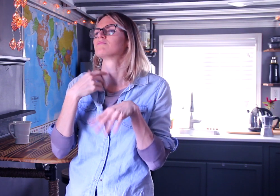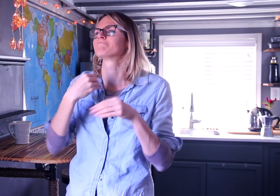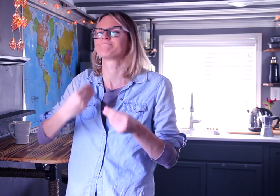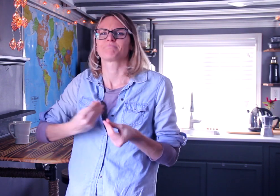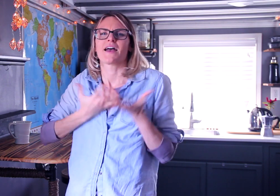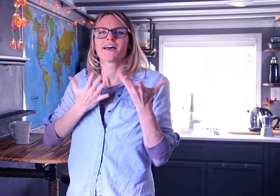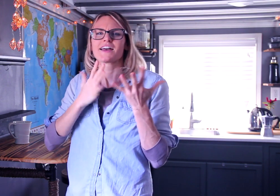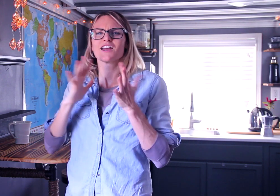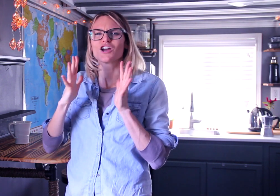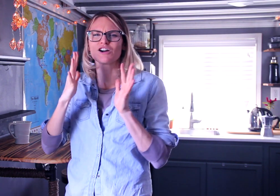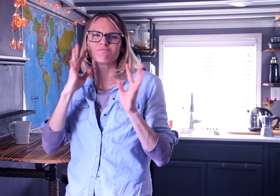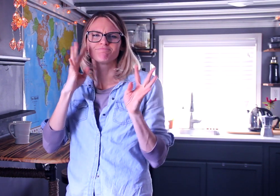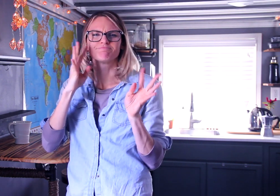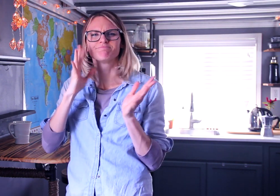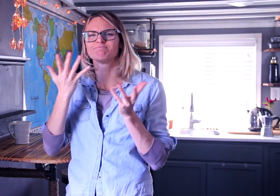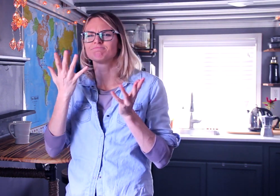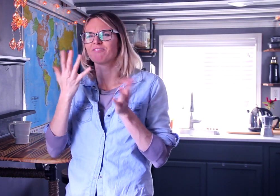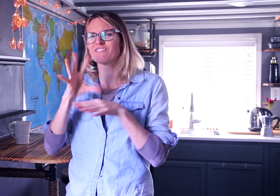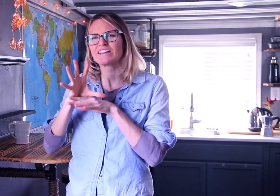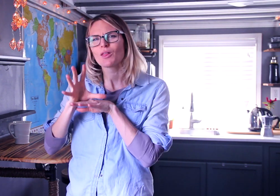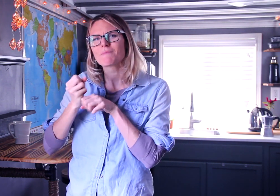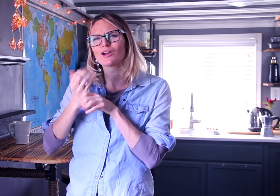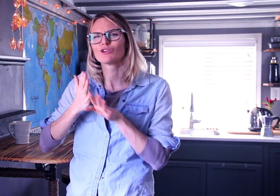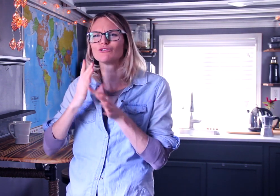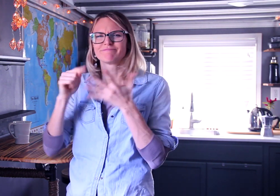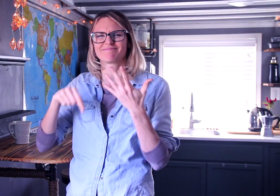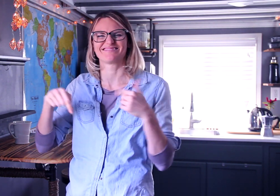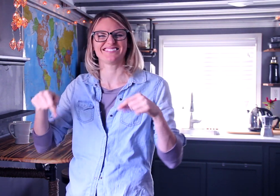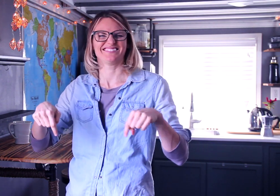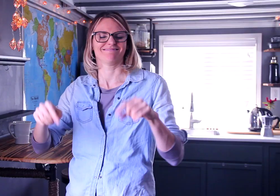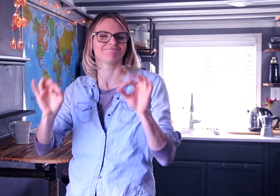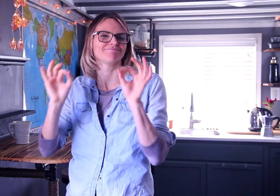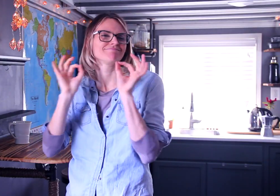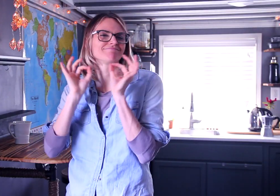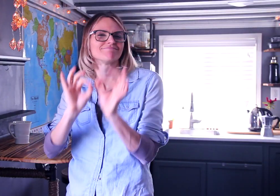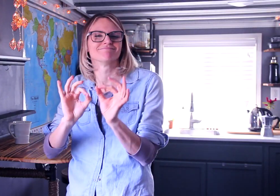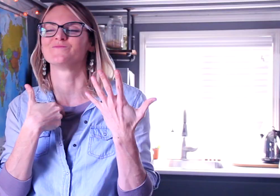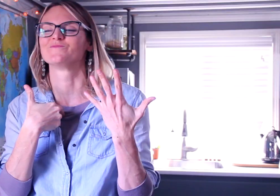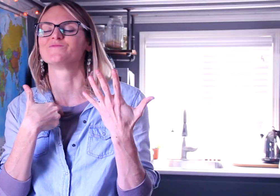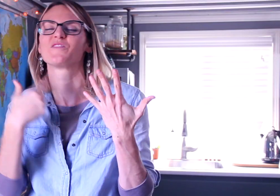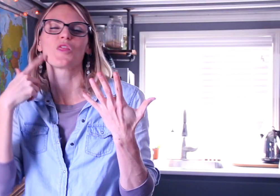inspired and channel their creativity. So...